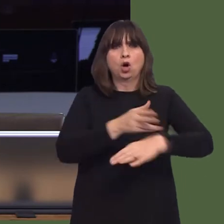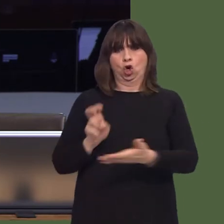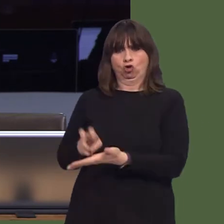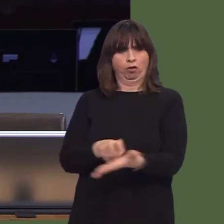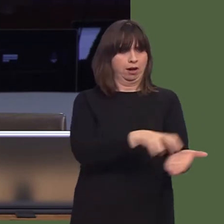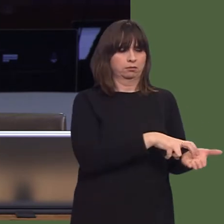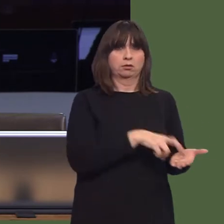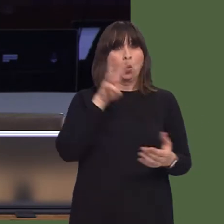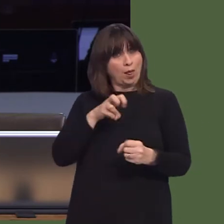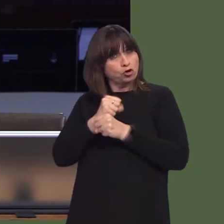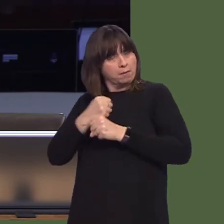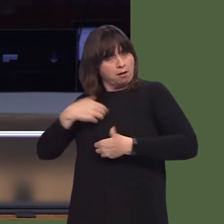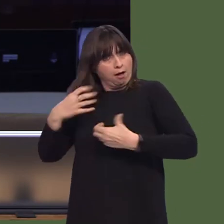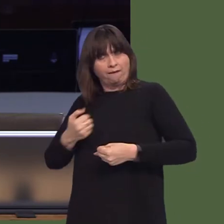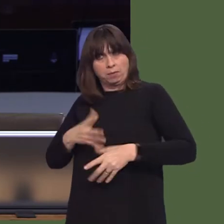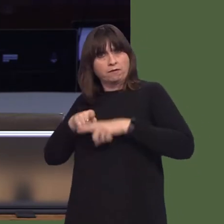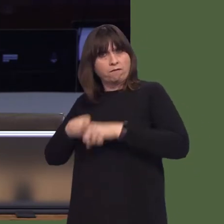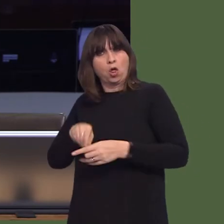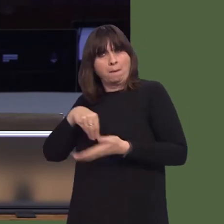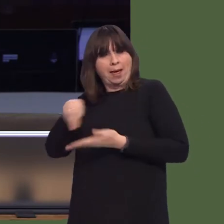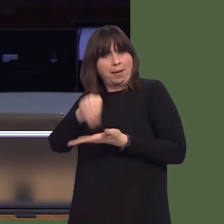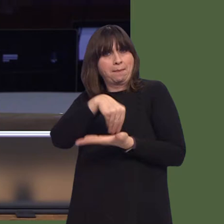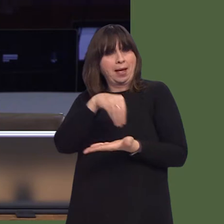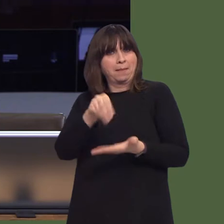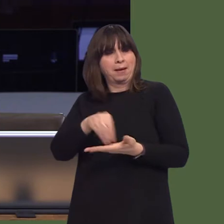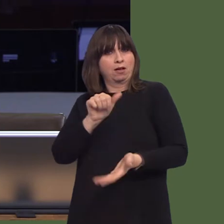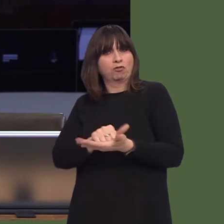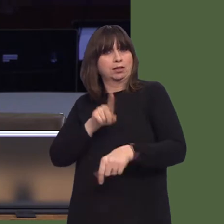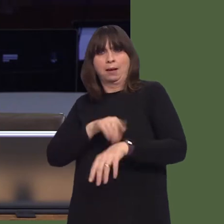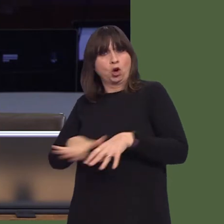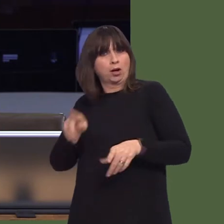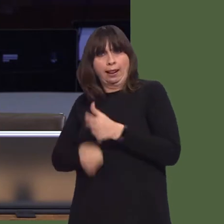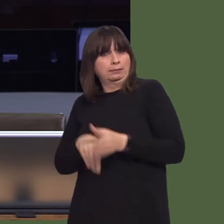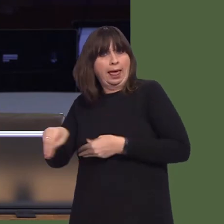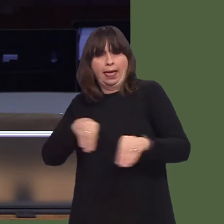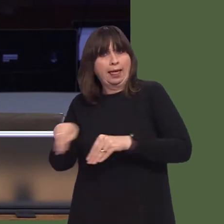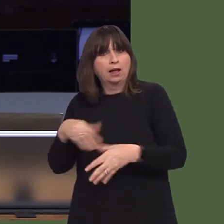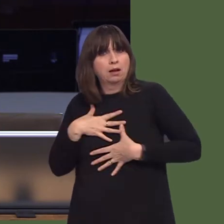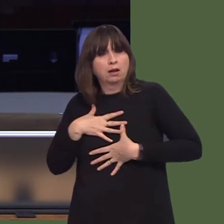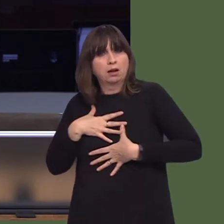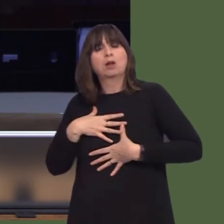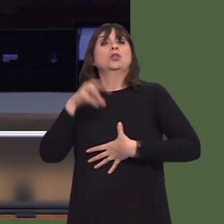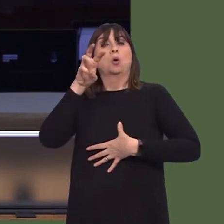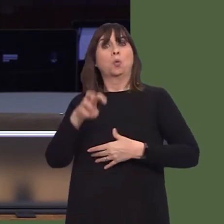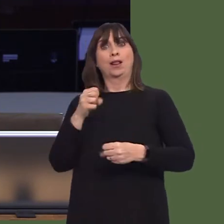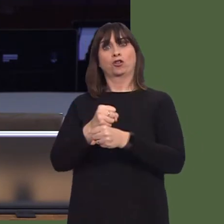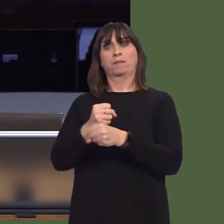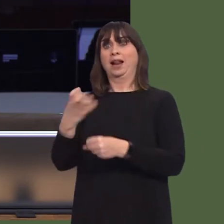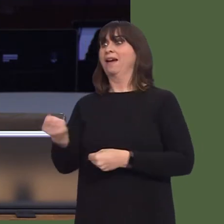We are setting up a group to consider the provision of continuing care for children